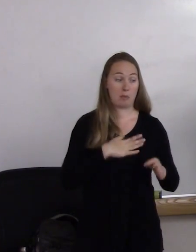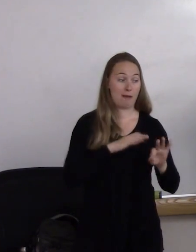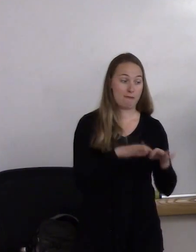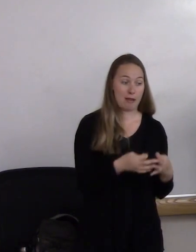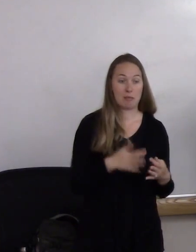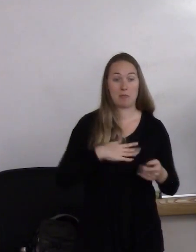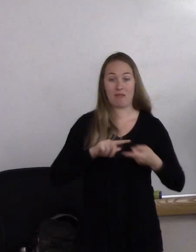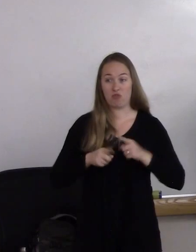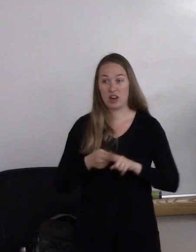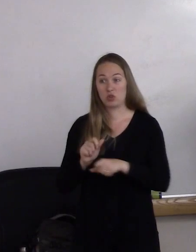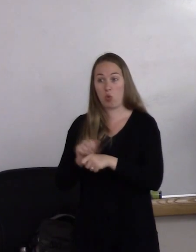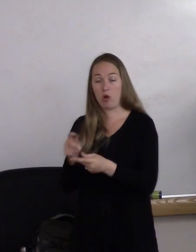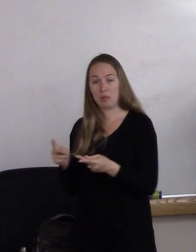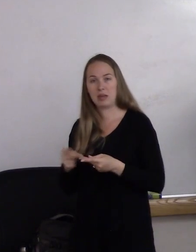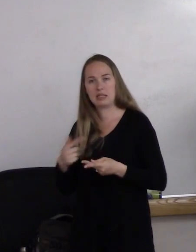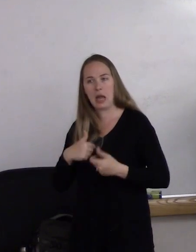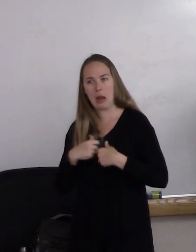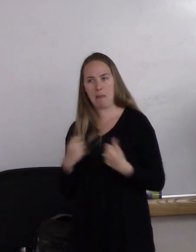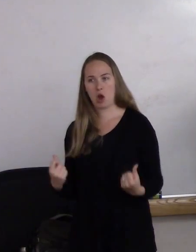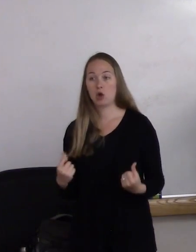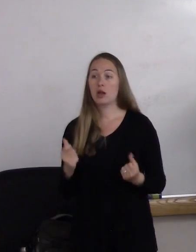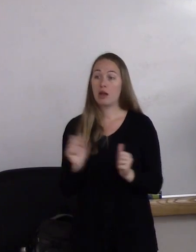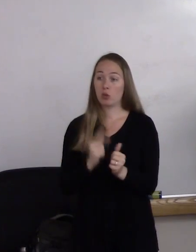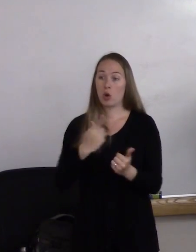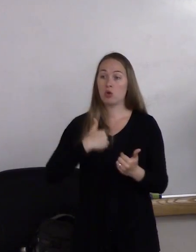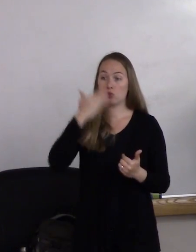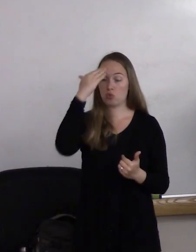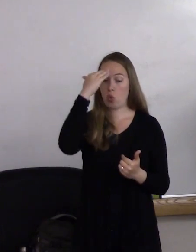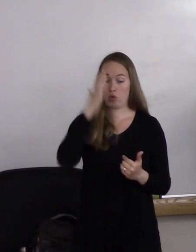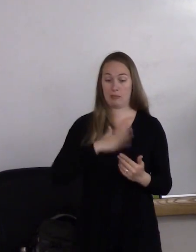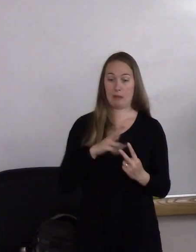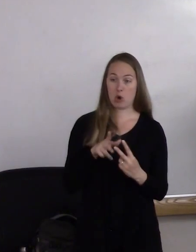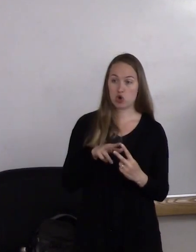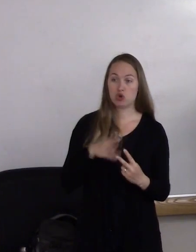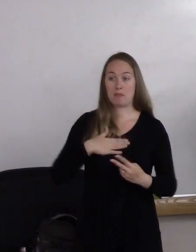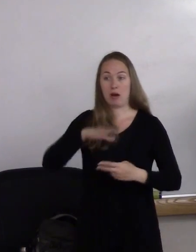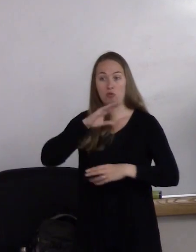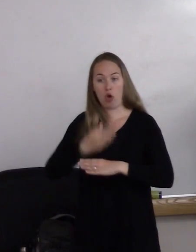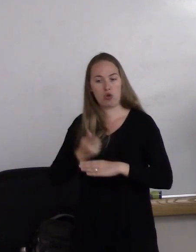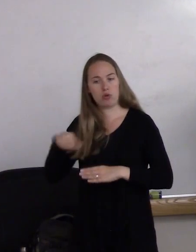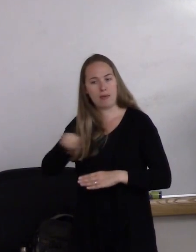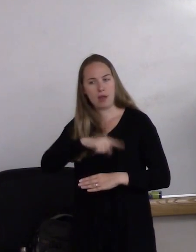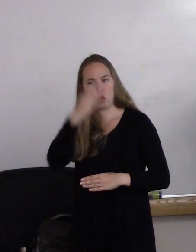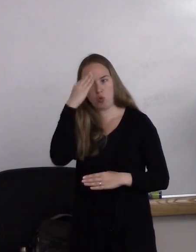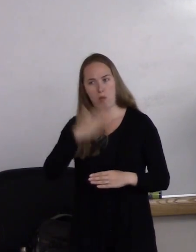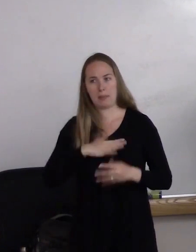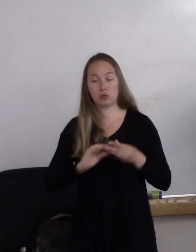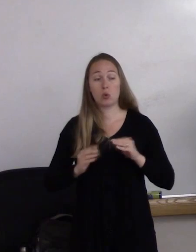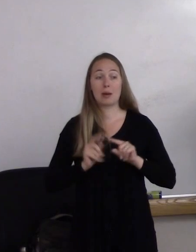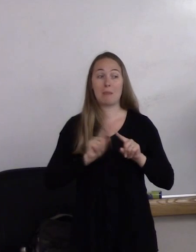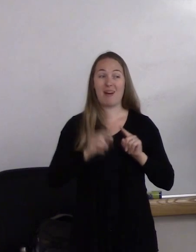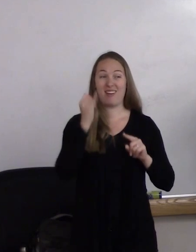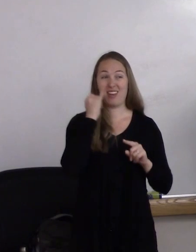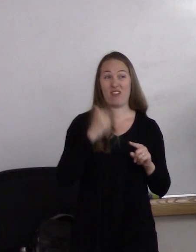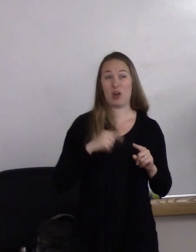all those people know my partner, my daughter. They know my story, and I think if I was 20 plus years older,